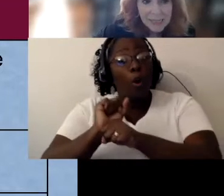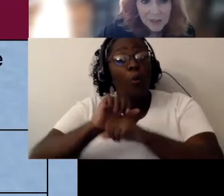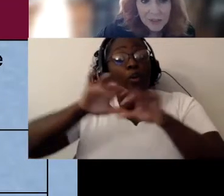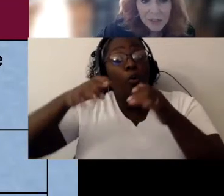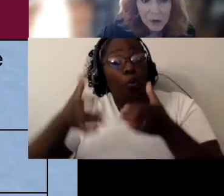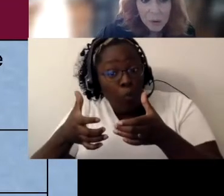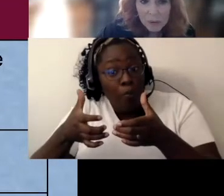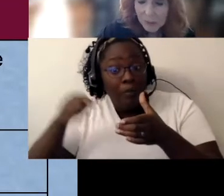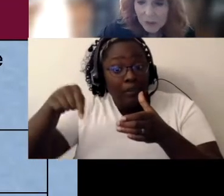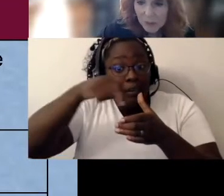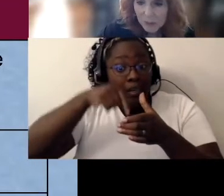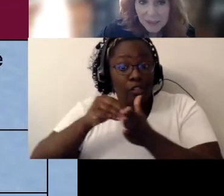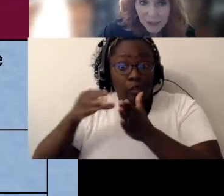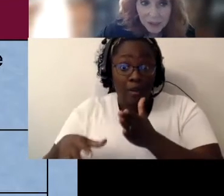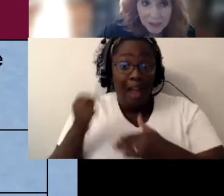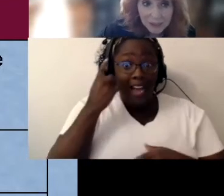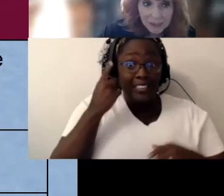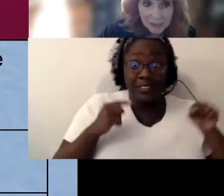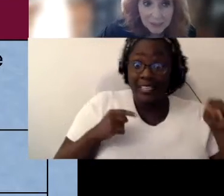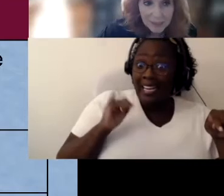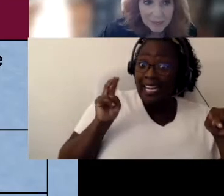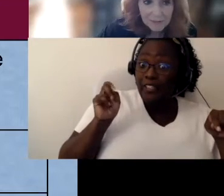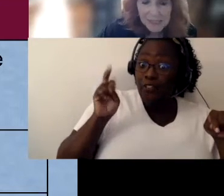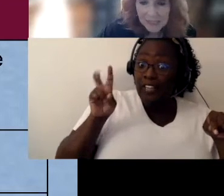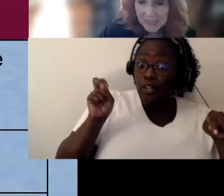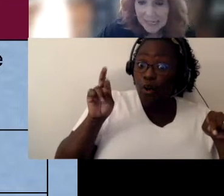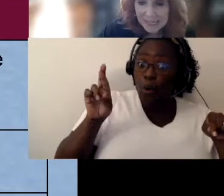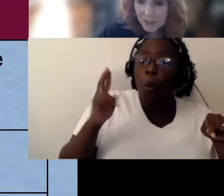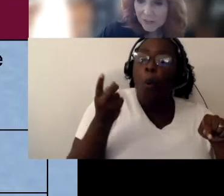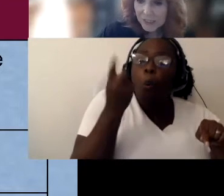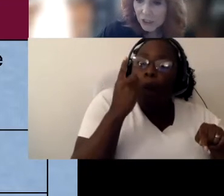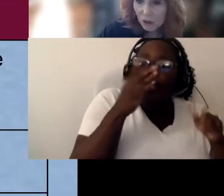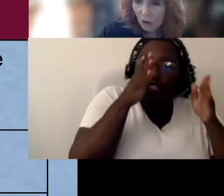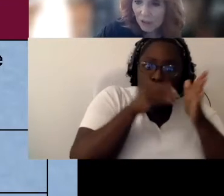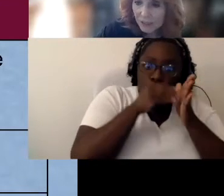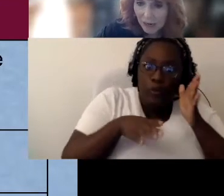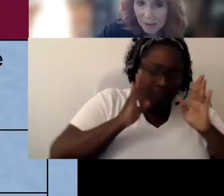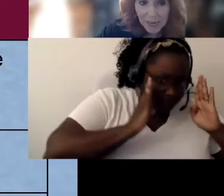intervener only works with one student and facilitates intervention all the time